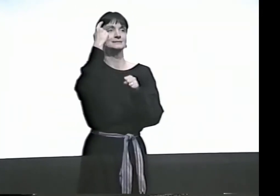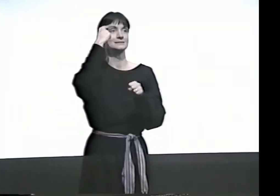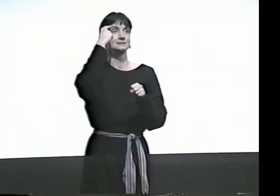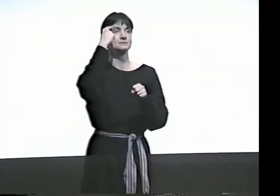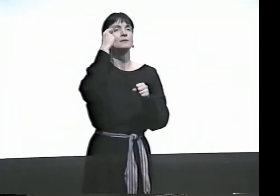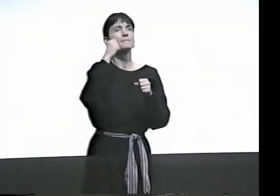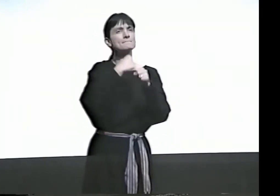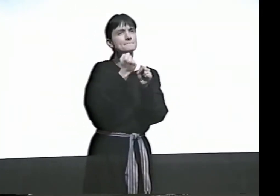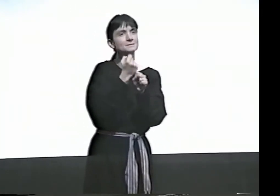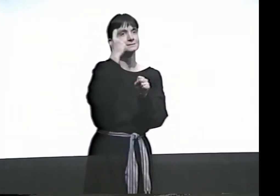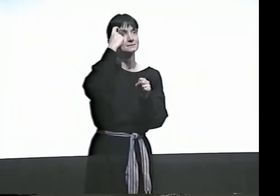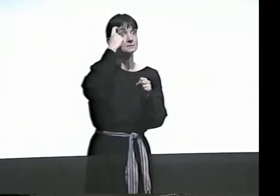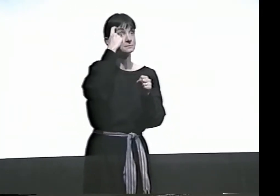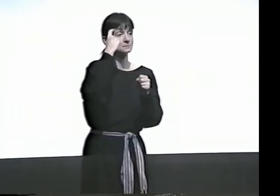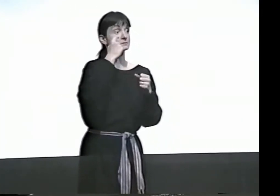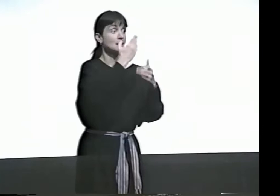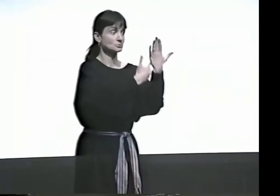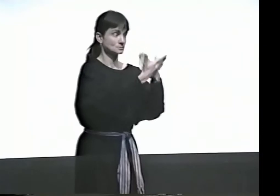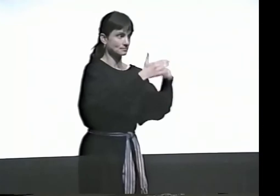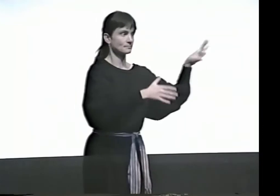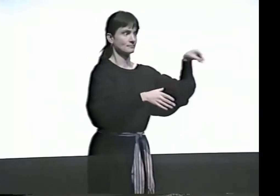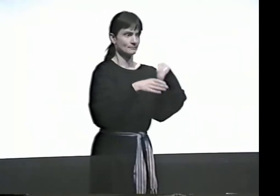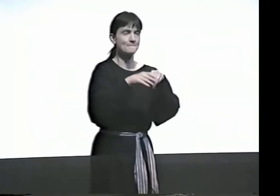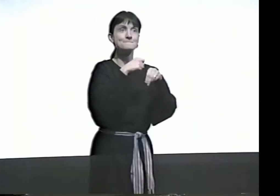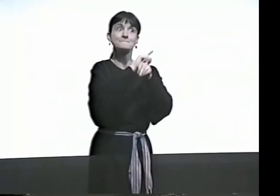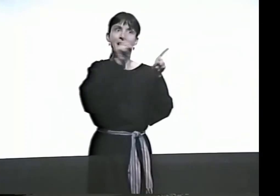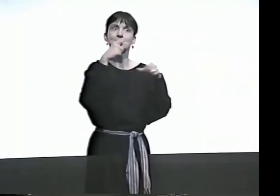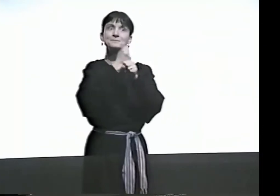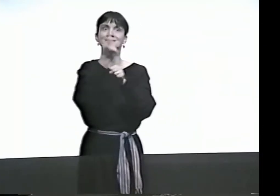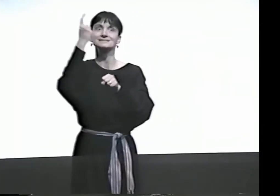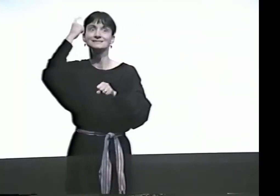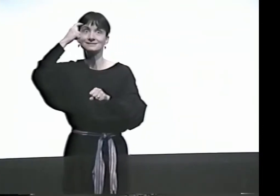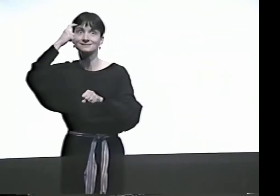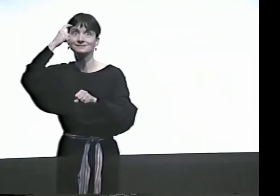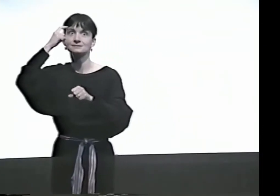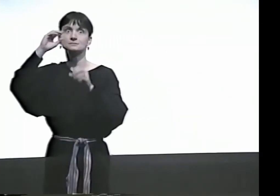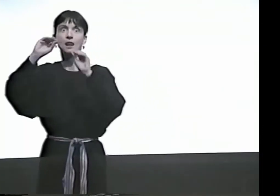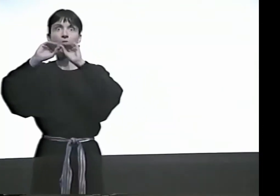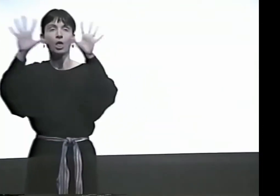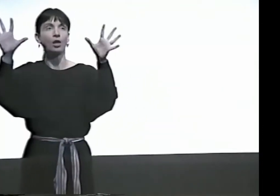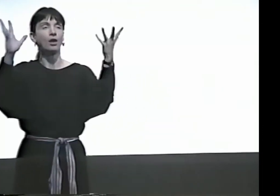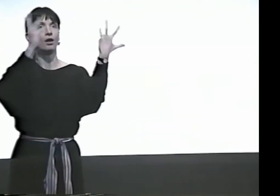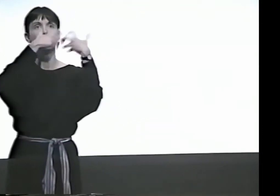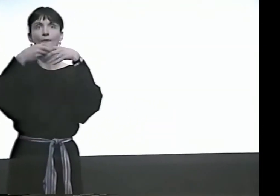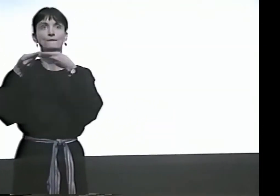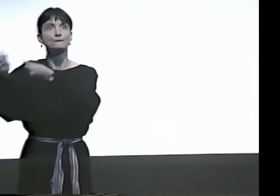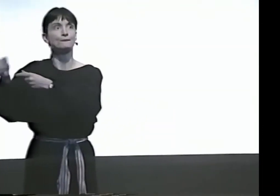THAT SIGNING "CREATE" WITH A "W" WOULD NEVER WORK BECAUSE THE HANDSHAPE ISN'T CORRECT. THEY HAVE TO MAKE SENSE.